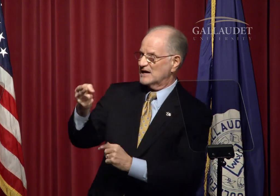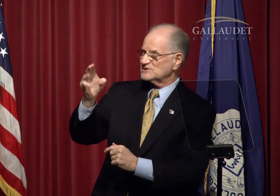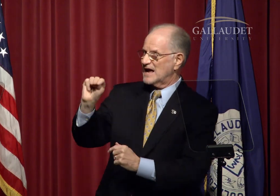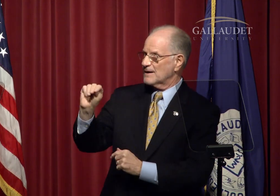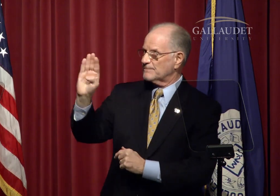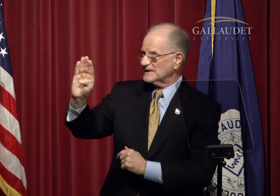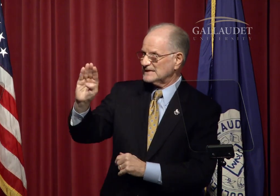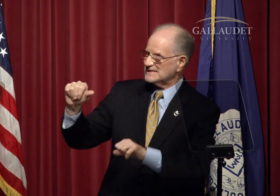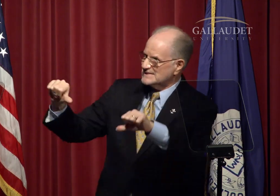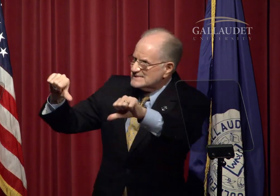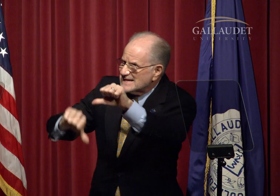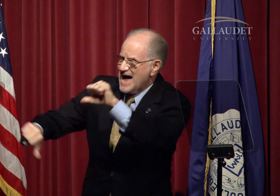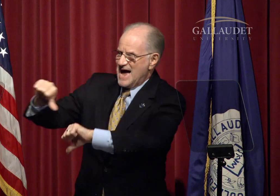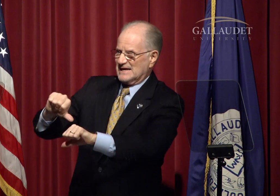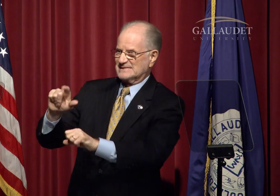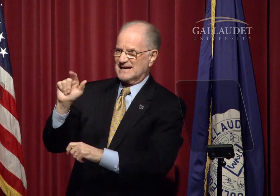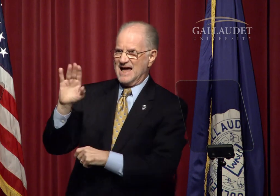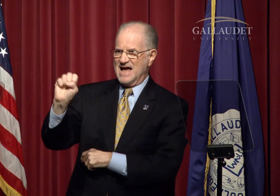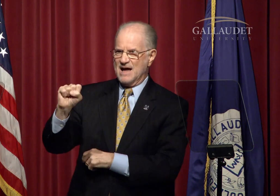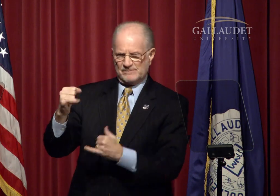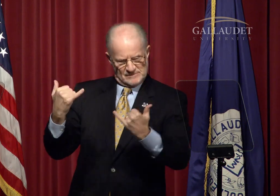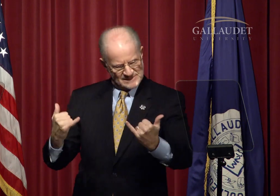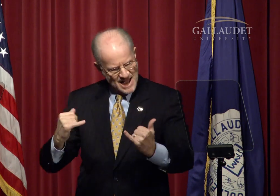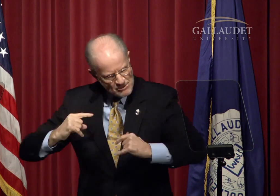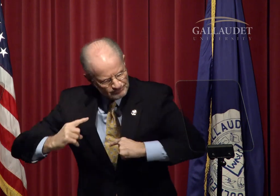And the upcoming redesign and construction